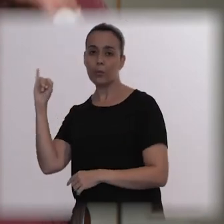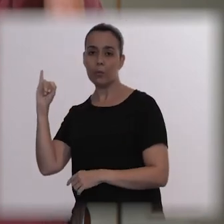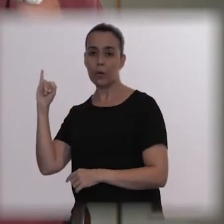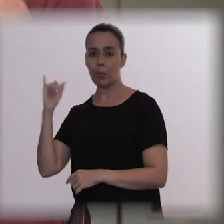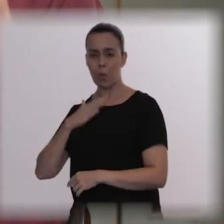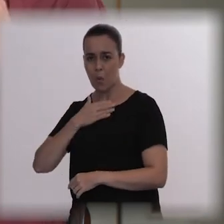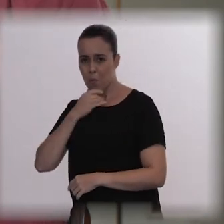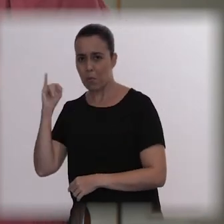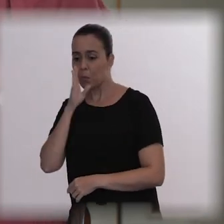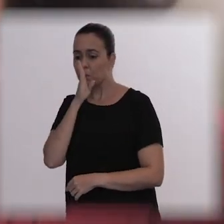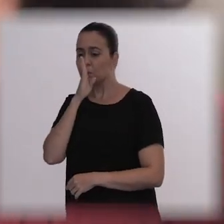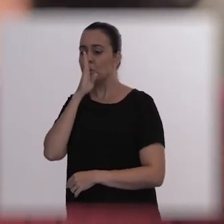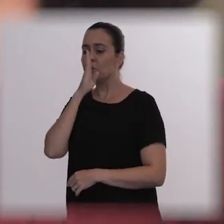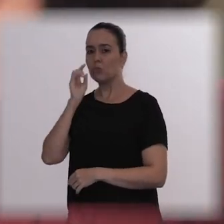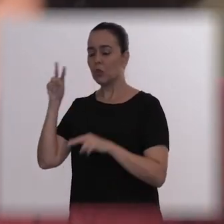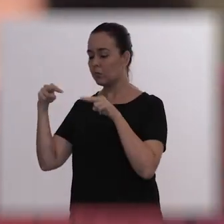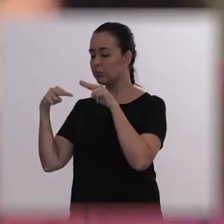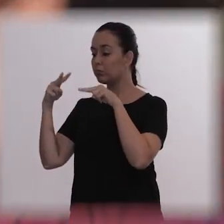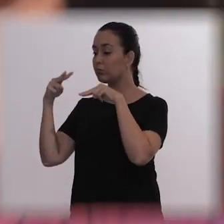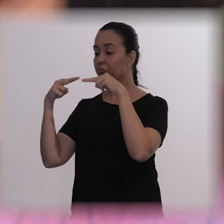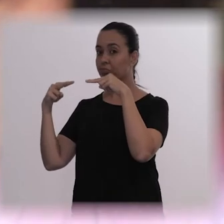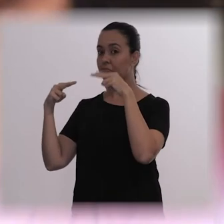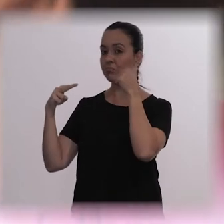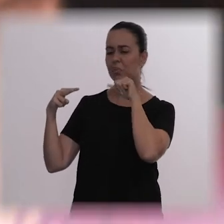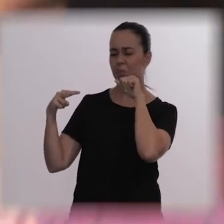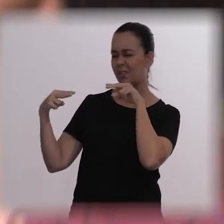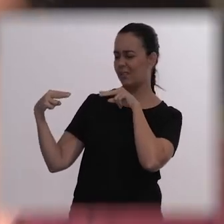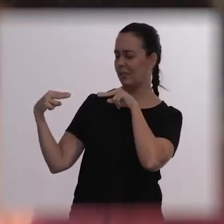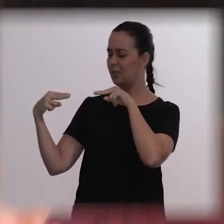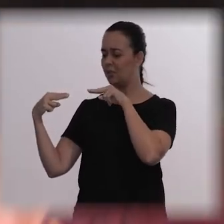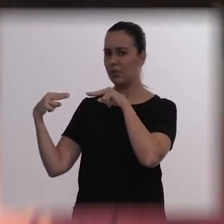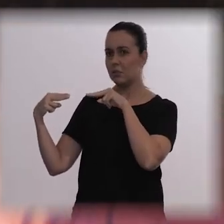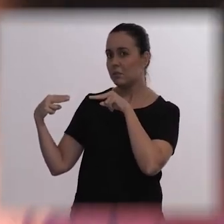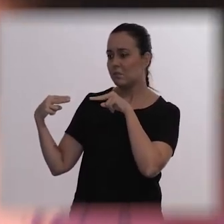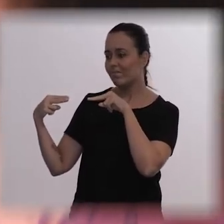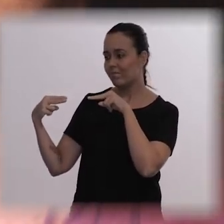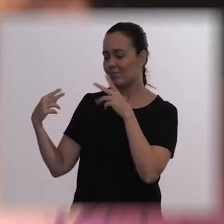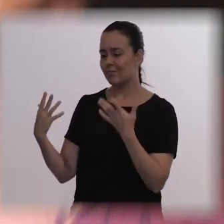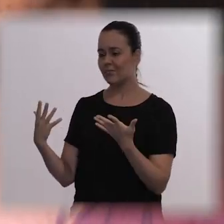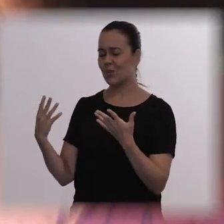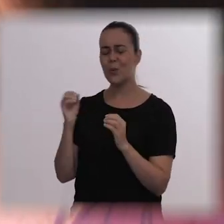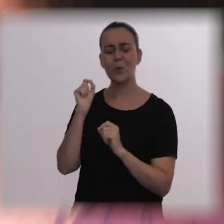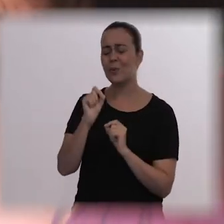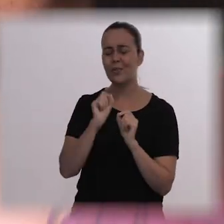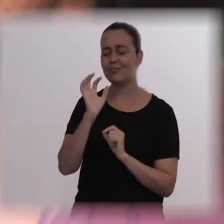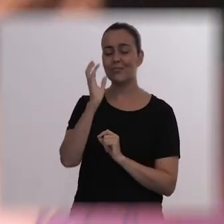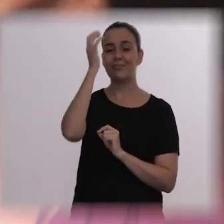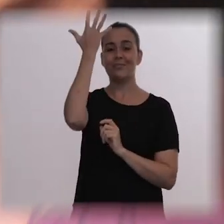his thoughts, as if she was understanding everything, as if he didn't need to talk to her.